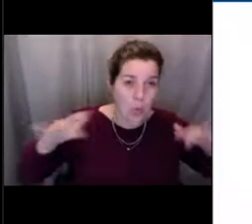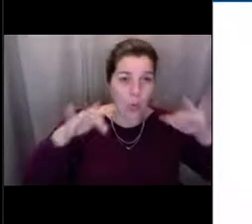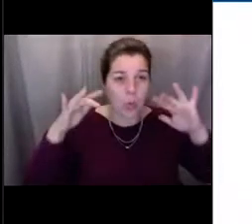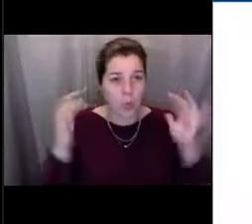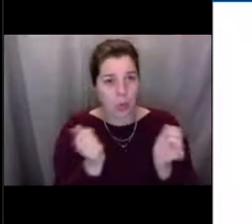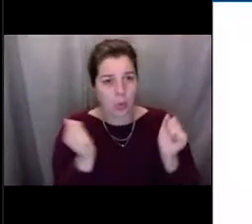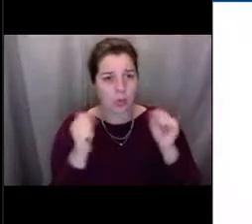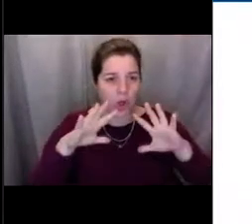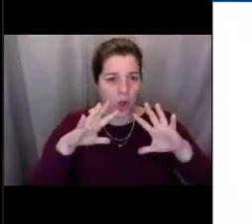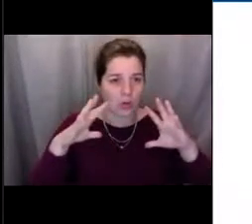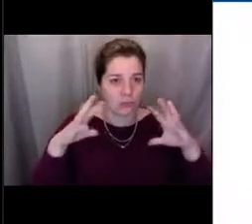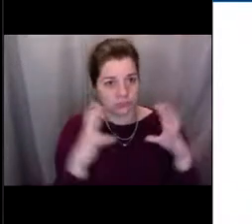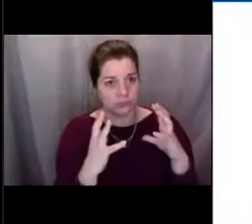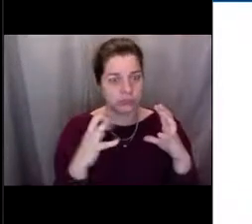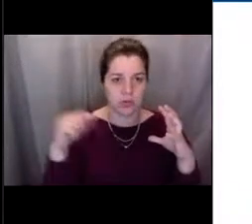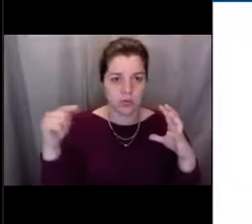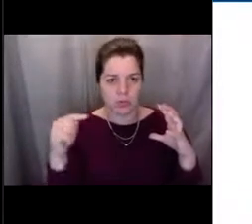or at least try to find out what they're doing.